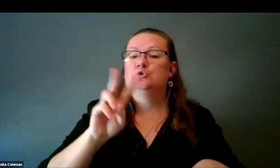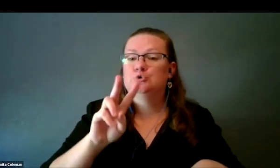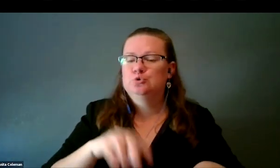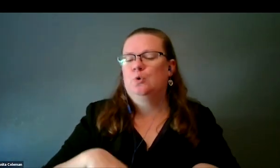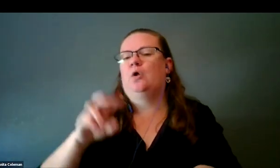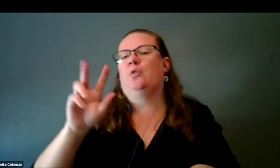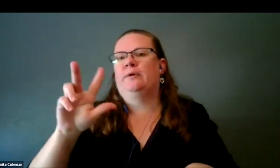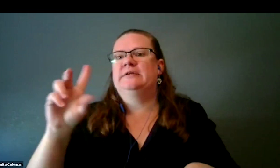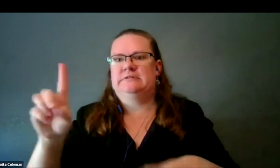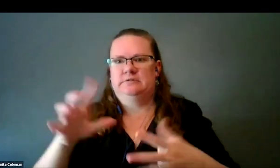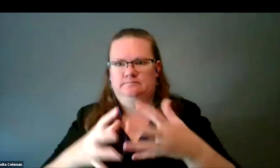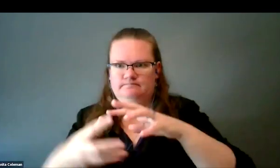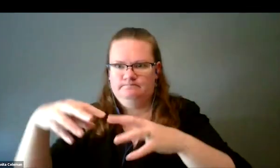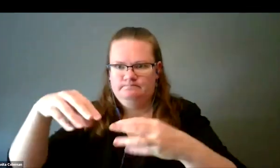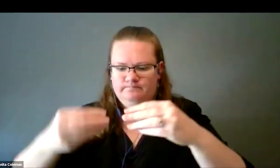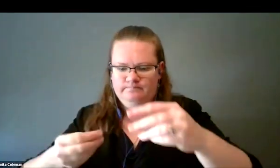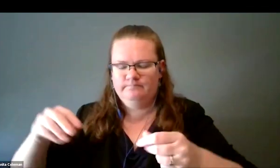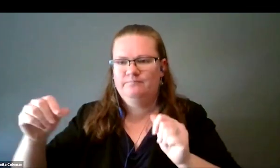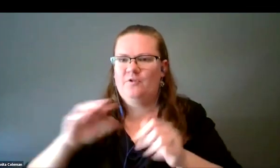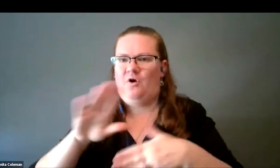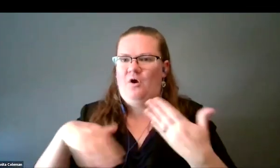models of galaxies and the star clusters.